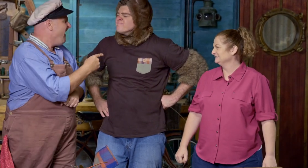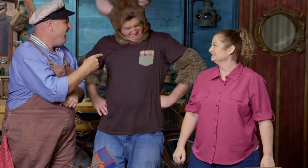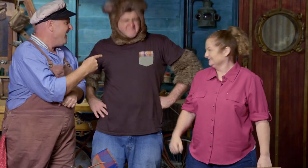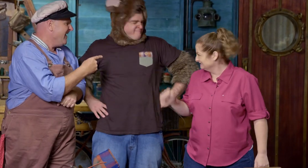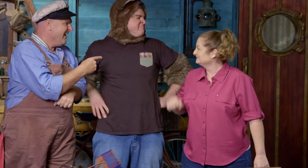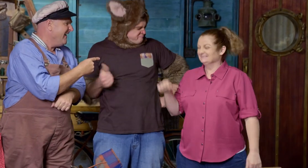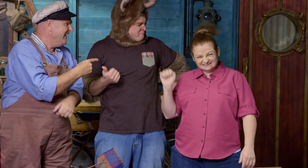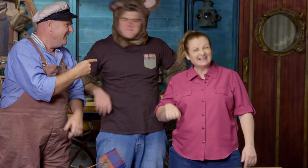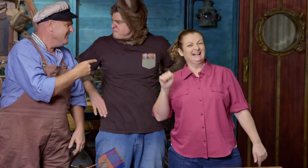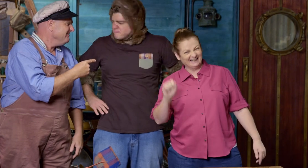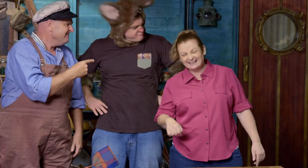Yeah. Yes!